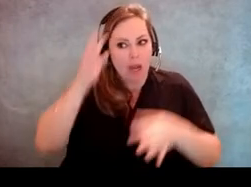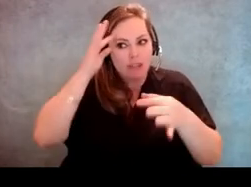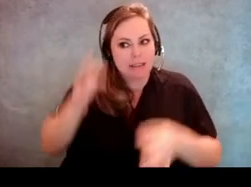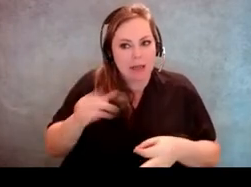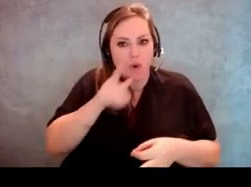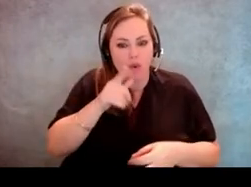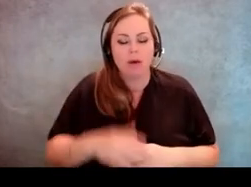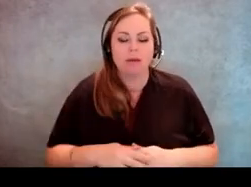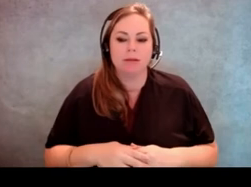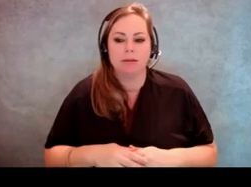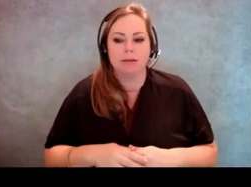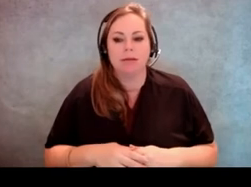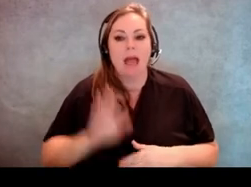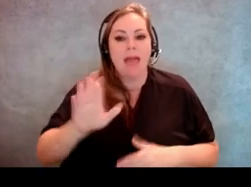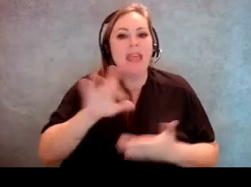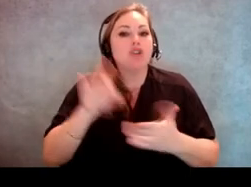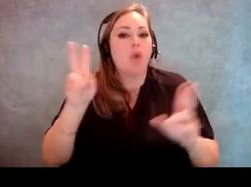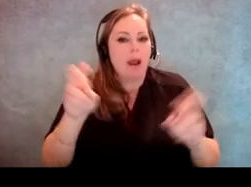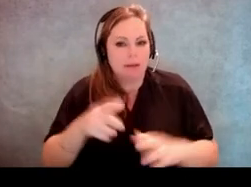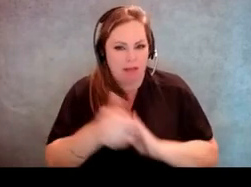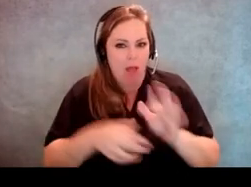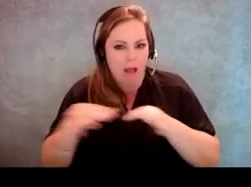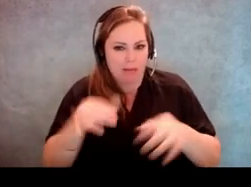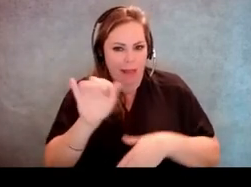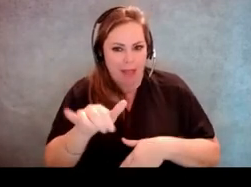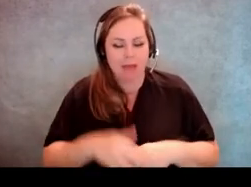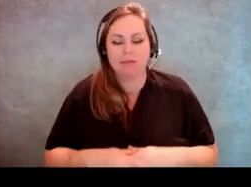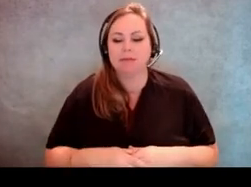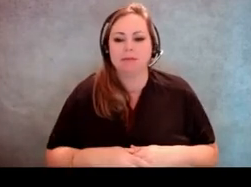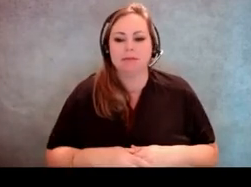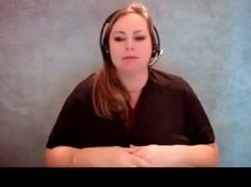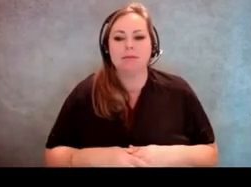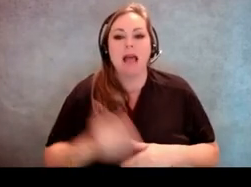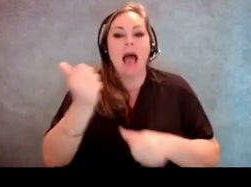and that's the term the law uses, assistor of their choice,